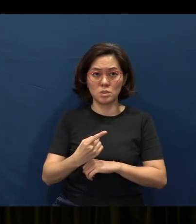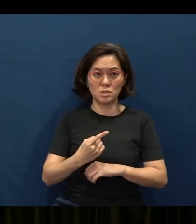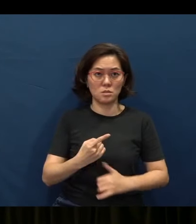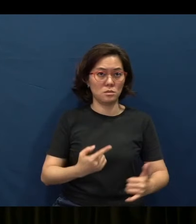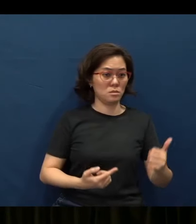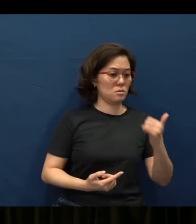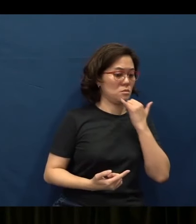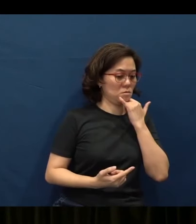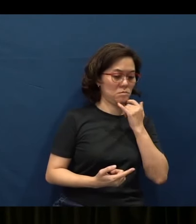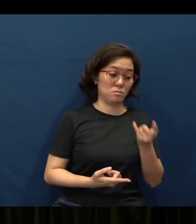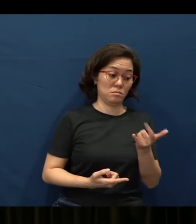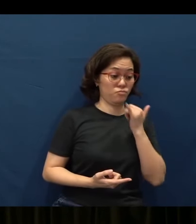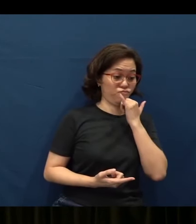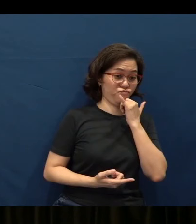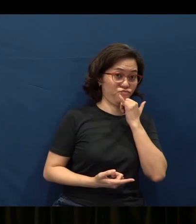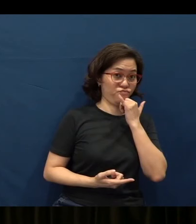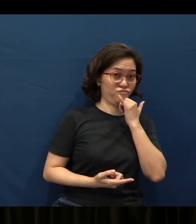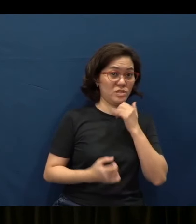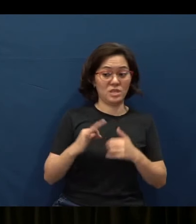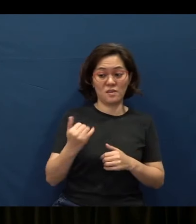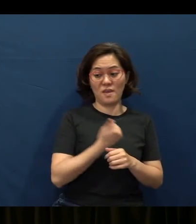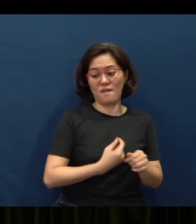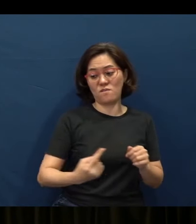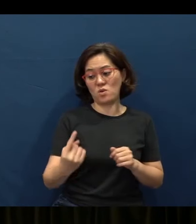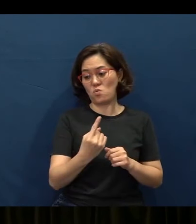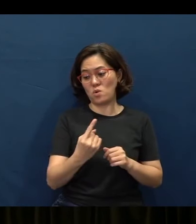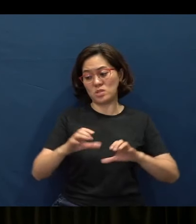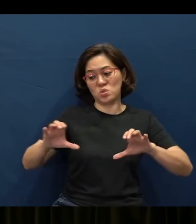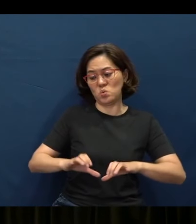(that) “Wrong is wrong, even if everyone is doing it.”